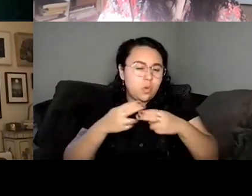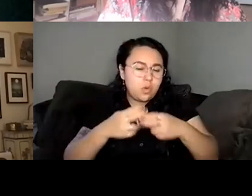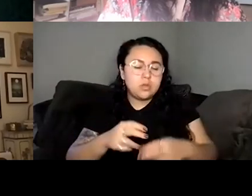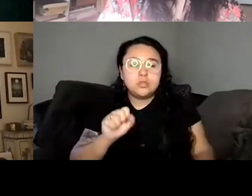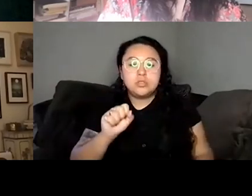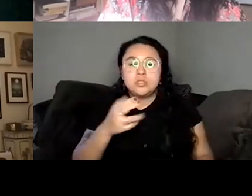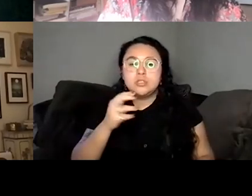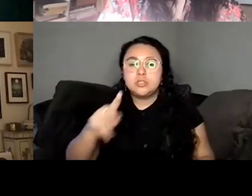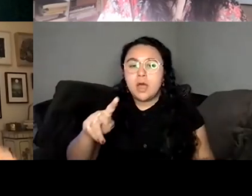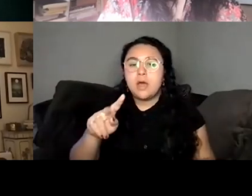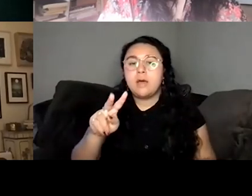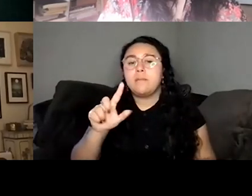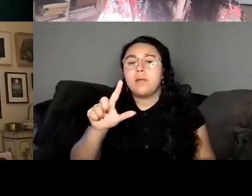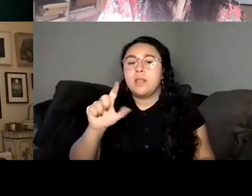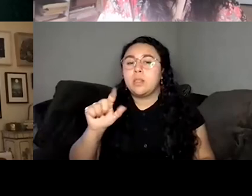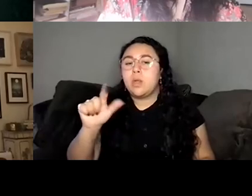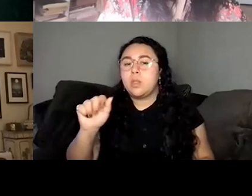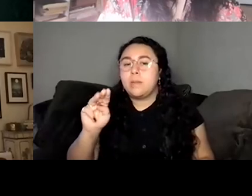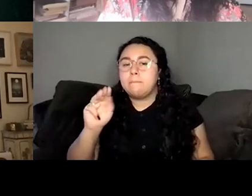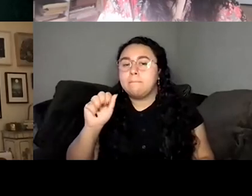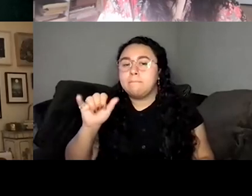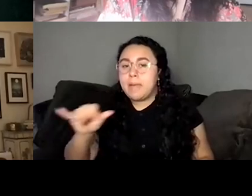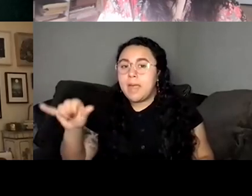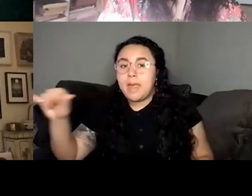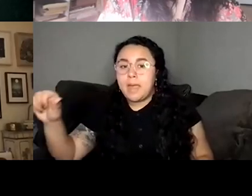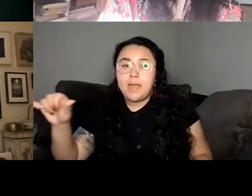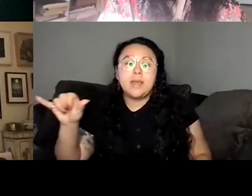been kind of like, I really want a cool outfit for my books. And when I saw it I was like